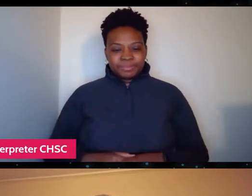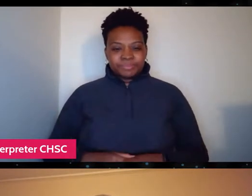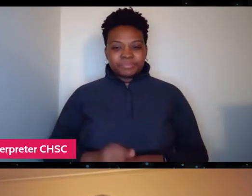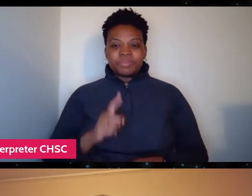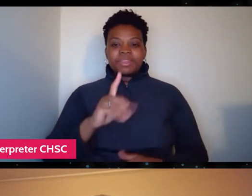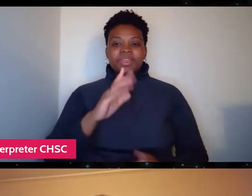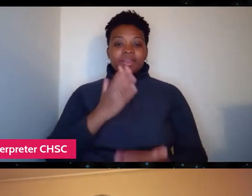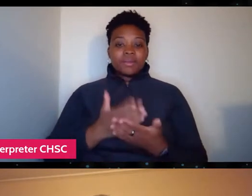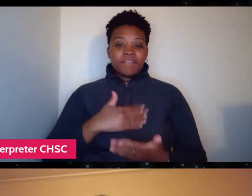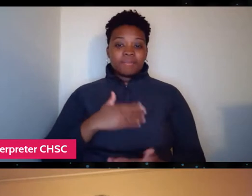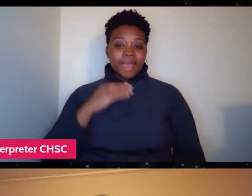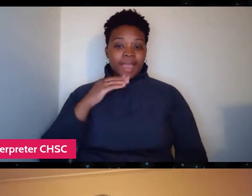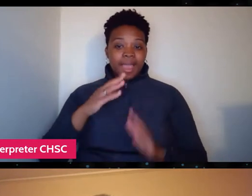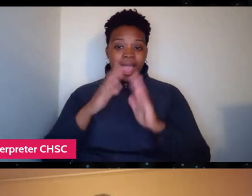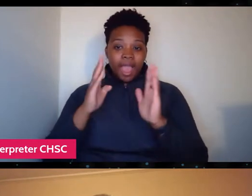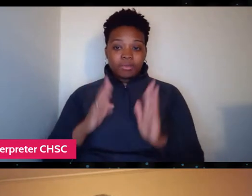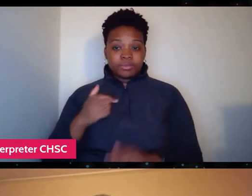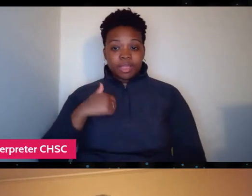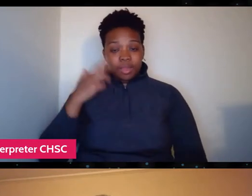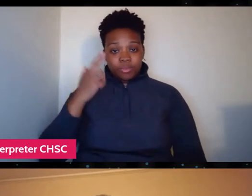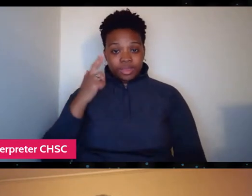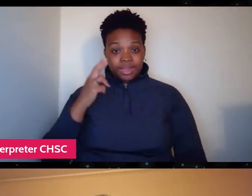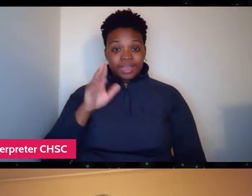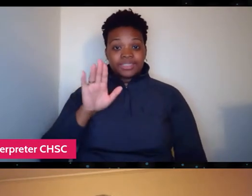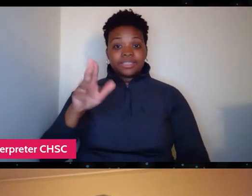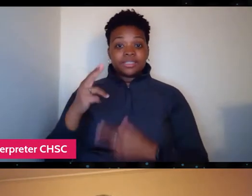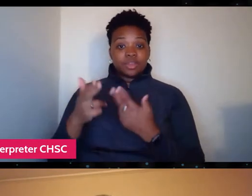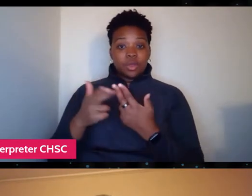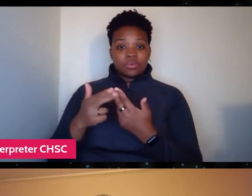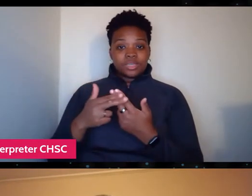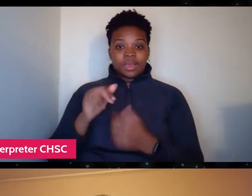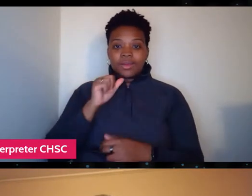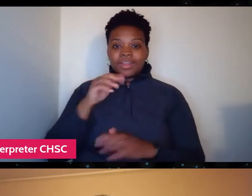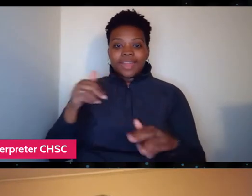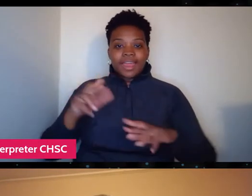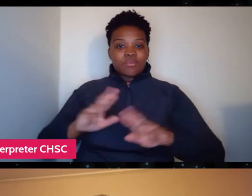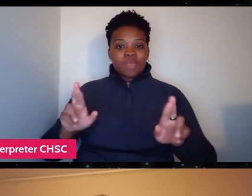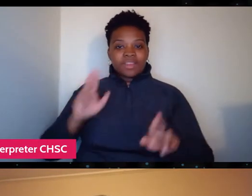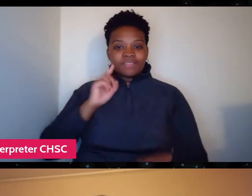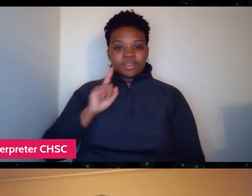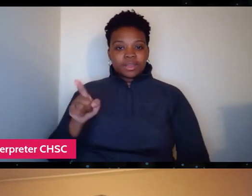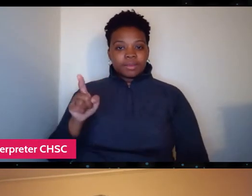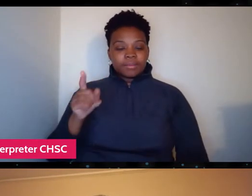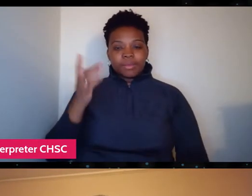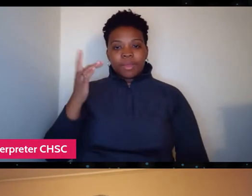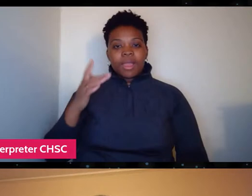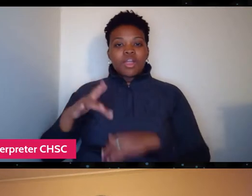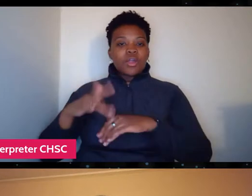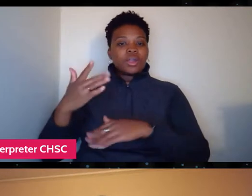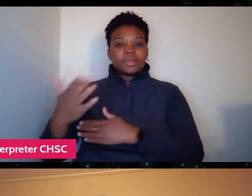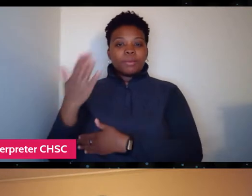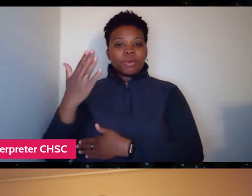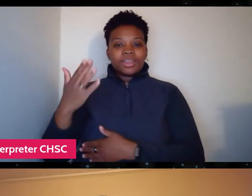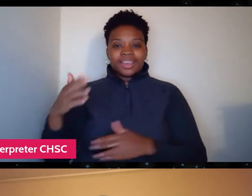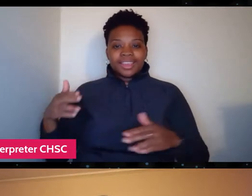and I realized that his hotel isn't ready for him yet because it's so early in the morning, he can't check in.